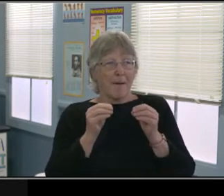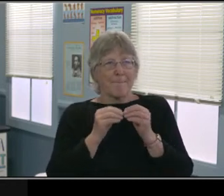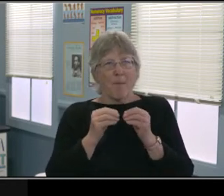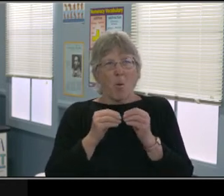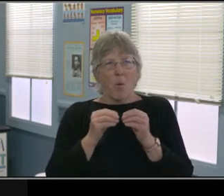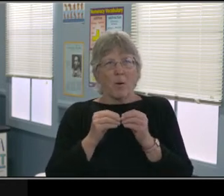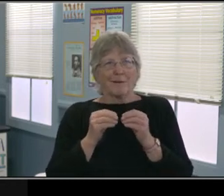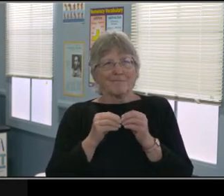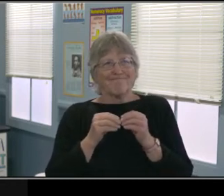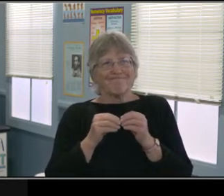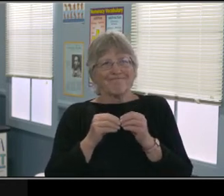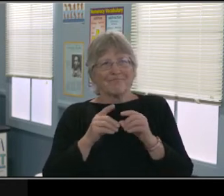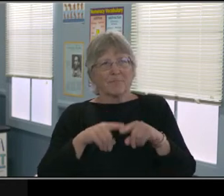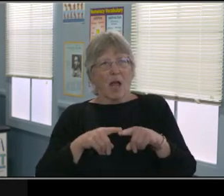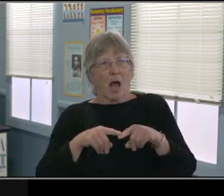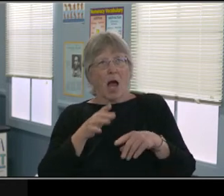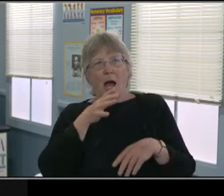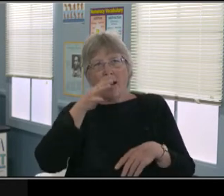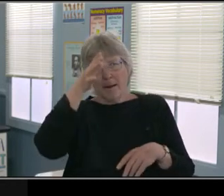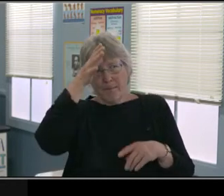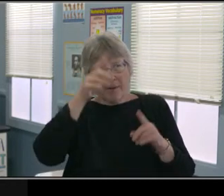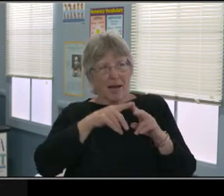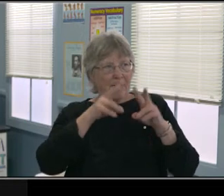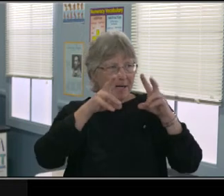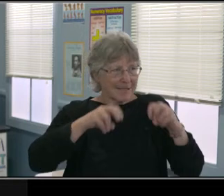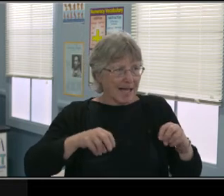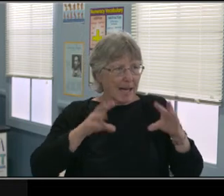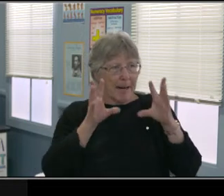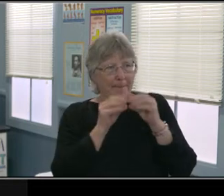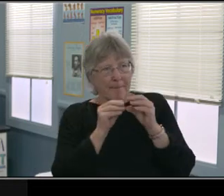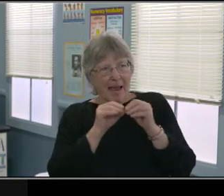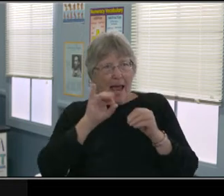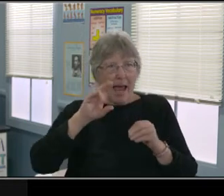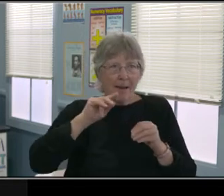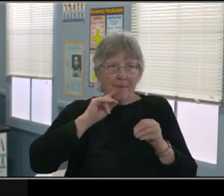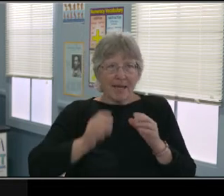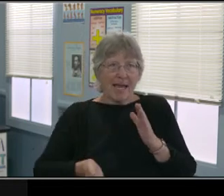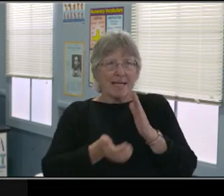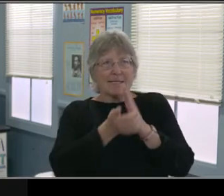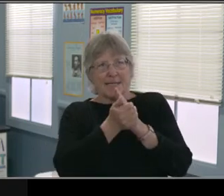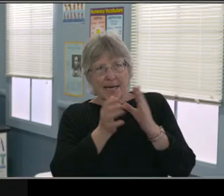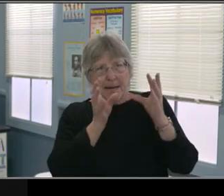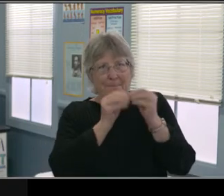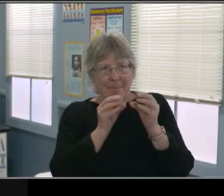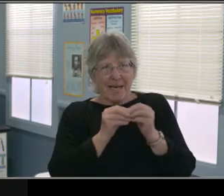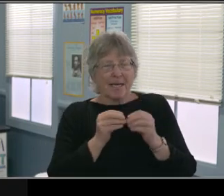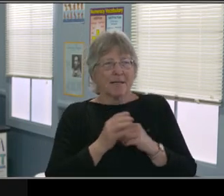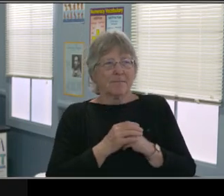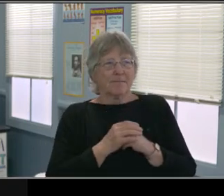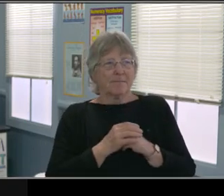or you know emotionally what's going on with your child but academically you weren't there 24/7